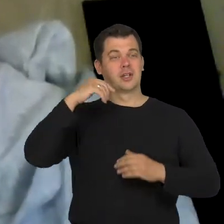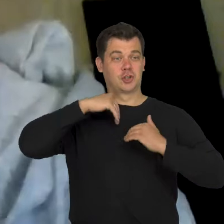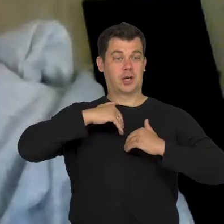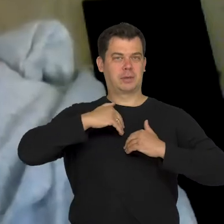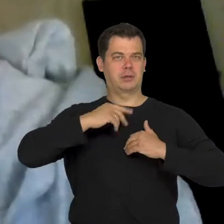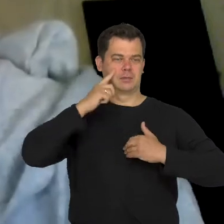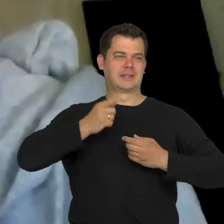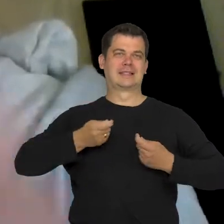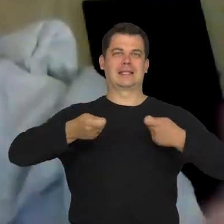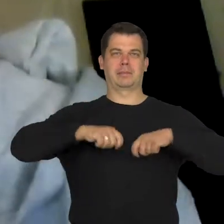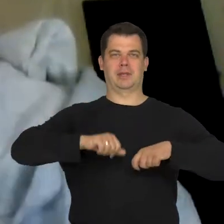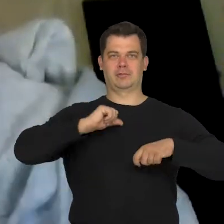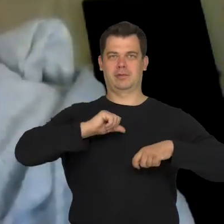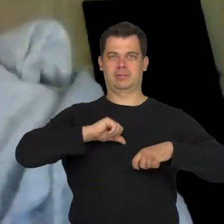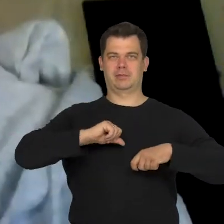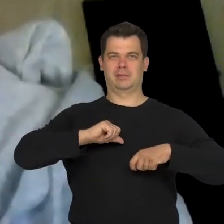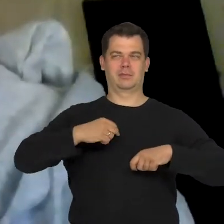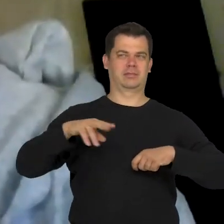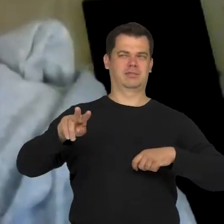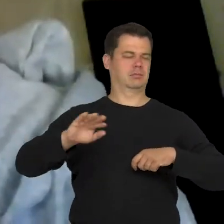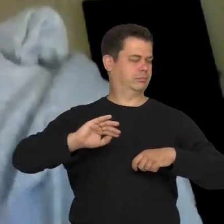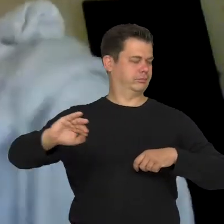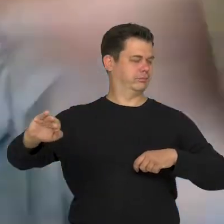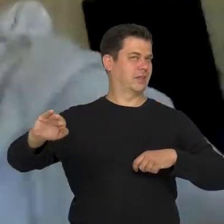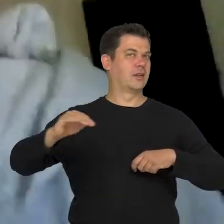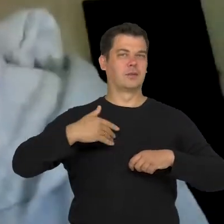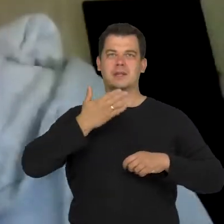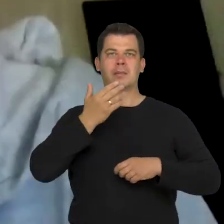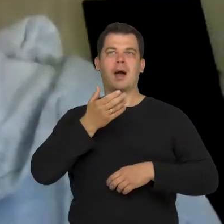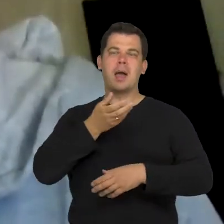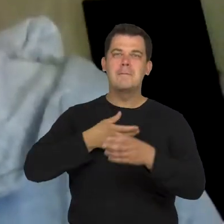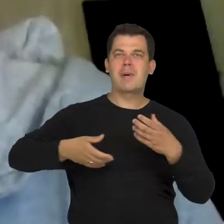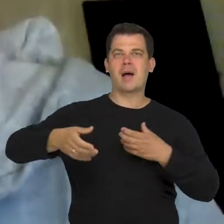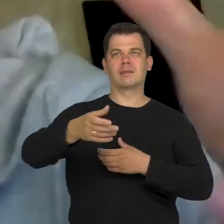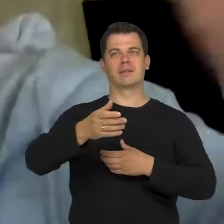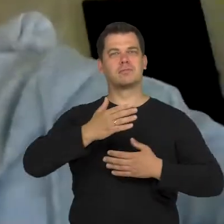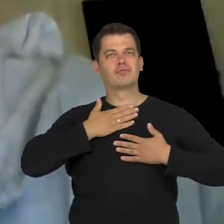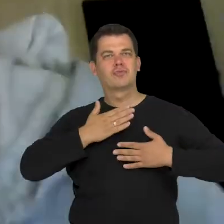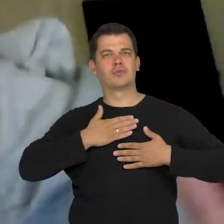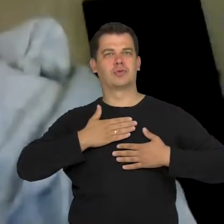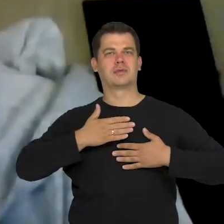or a part of, let's say, empathy which we should direct towards the outside world.